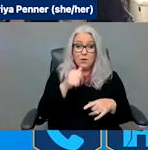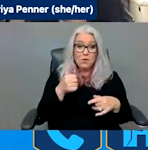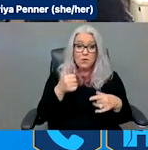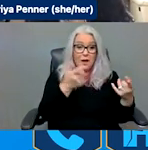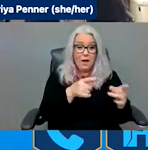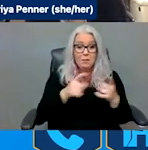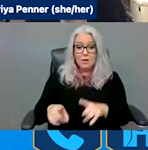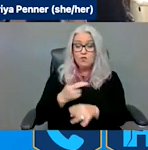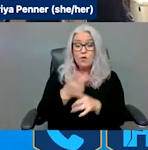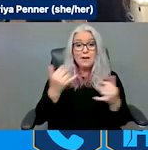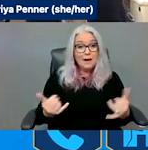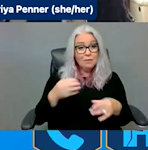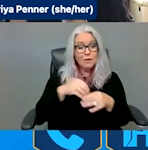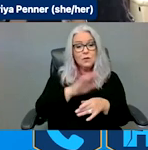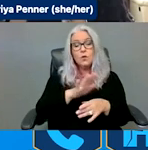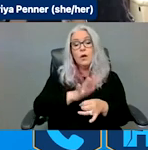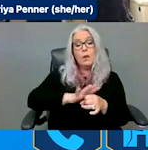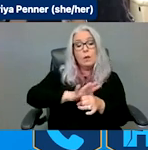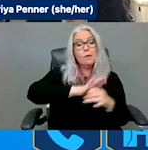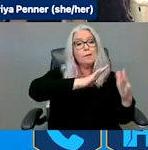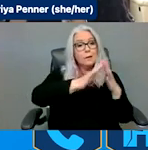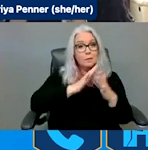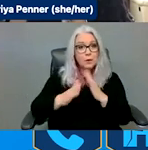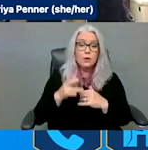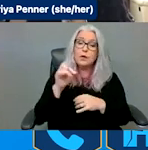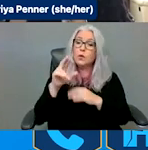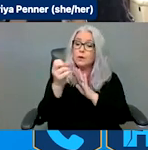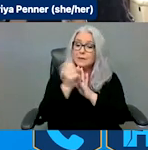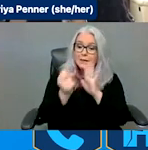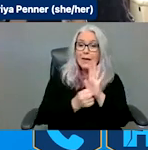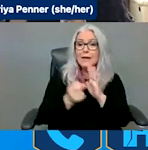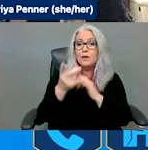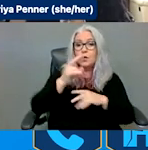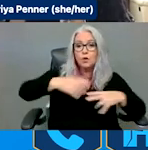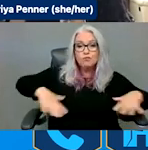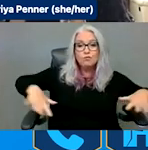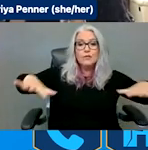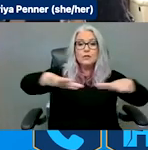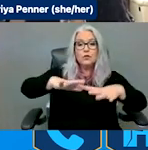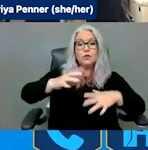local community, within the state or within your region, certainly creating those spaces yourself and inviting